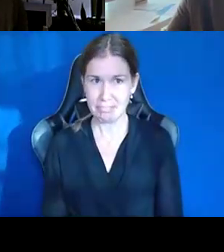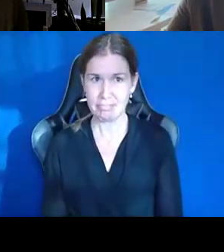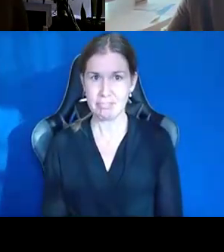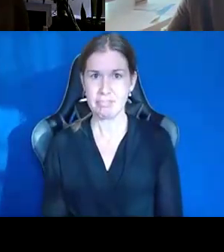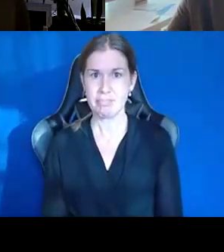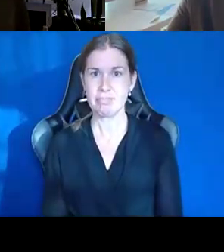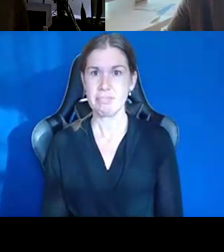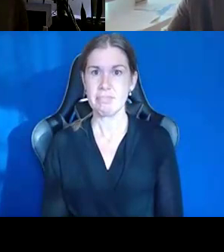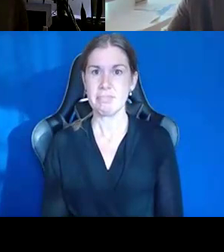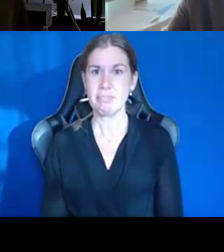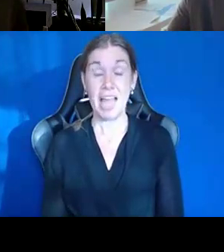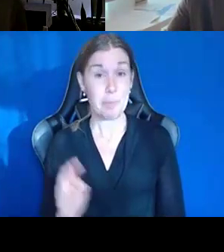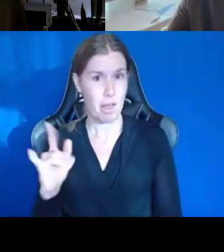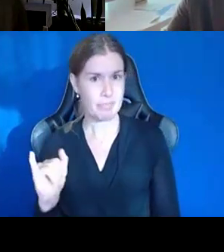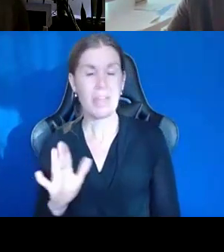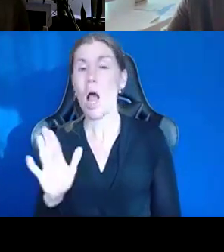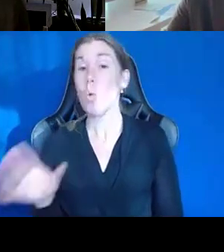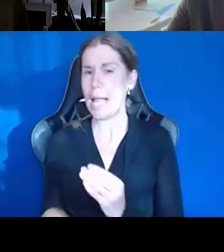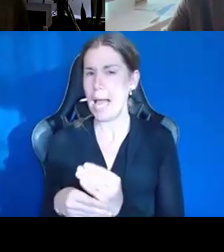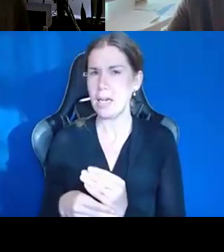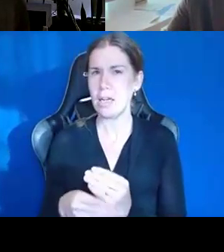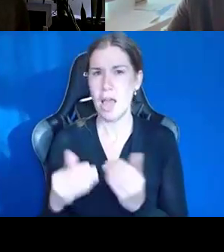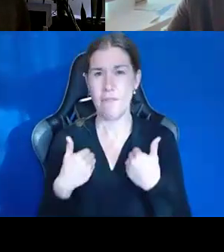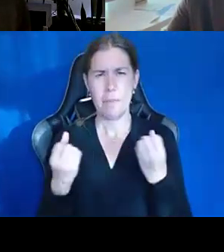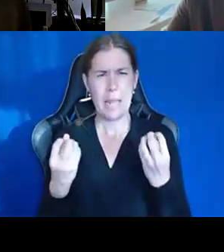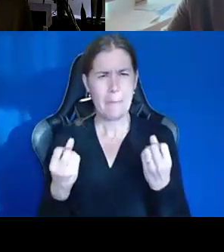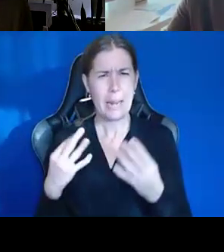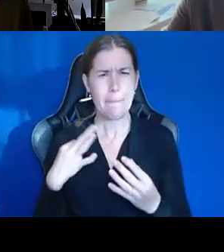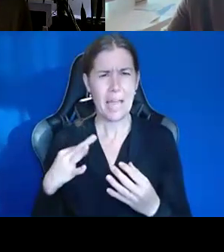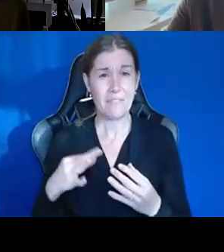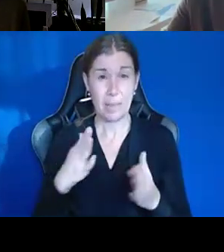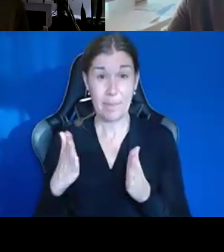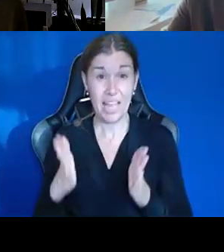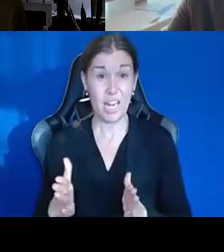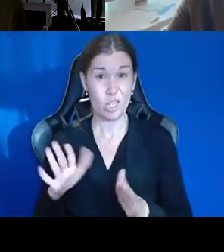And I'll just add that there are lots of benefit planners out there in your state.